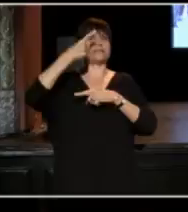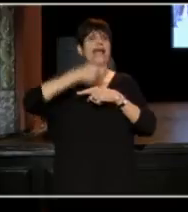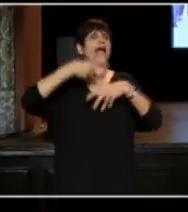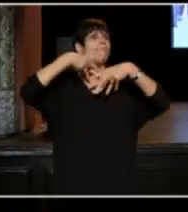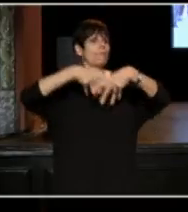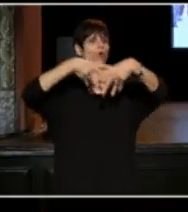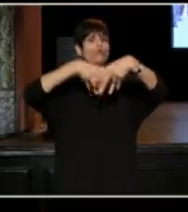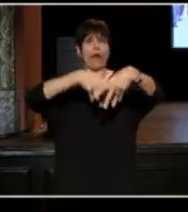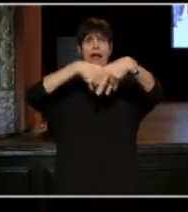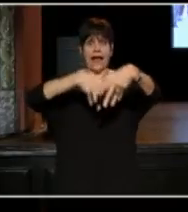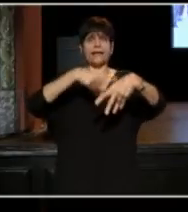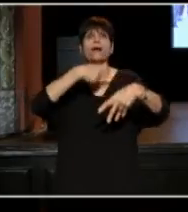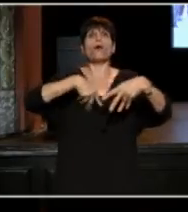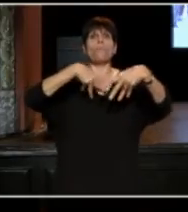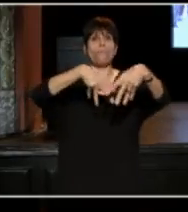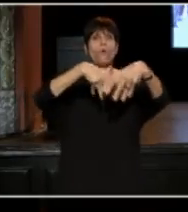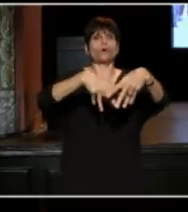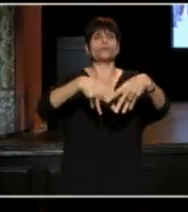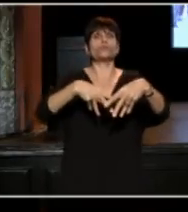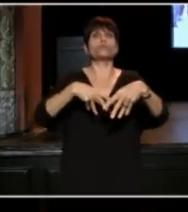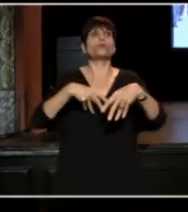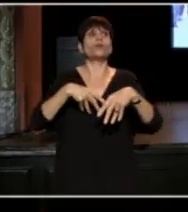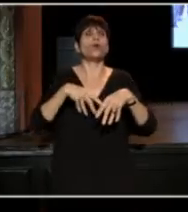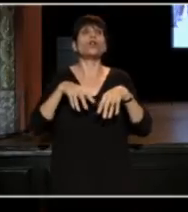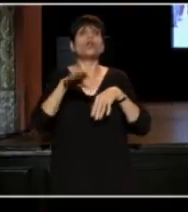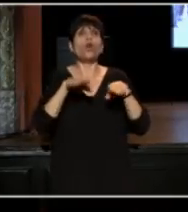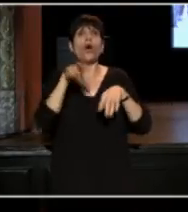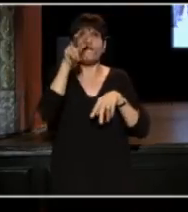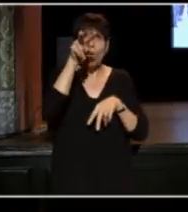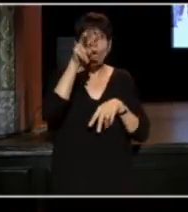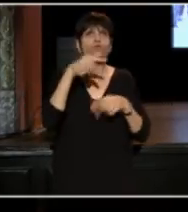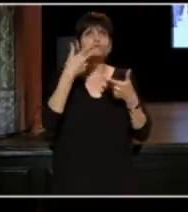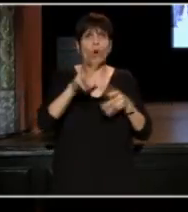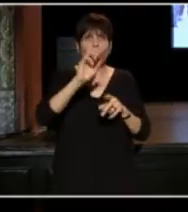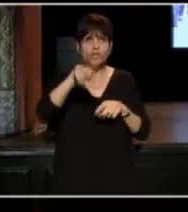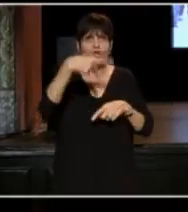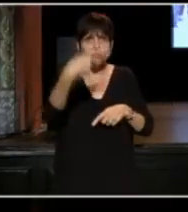Most people in a march look forward, you don't want to trip over someone,